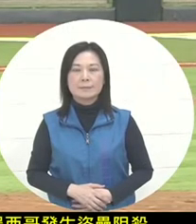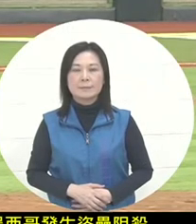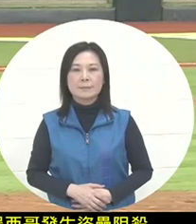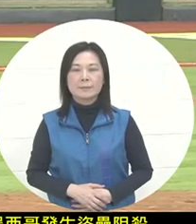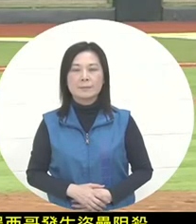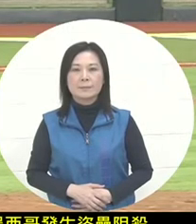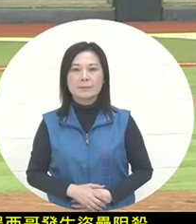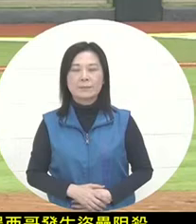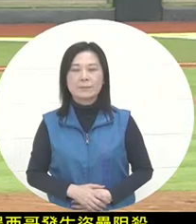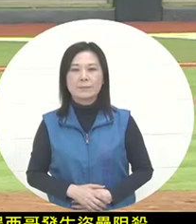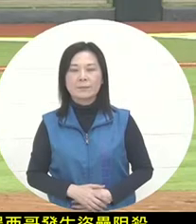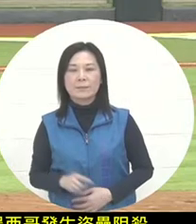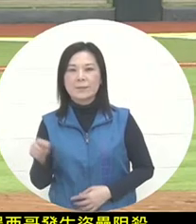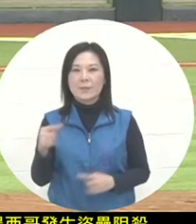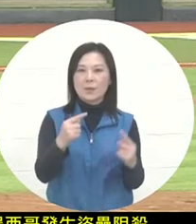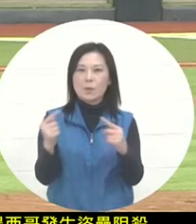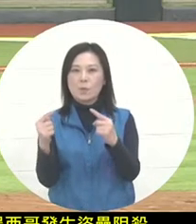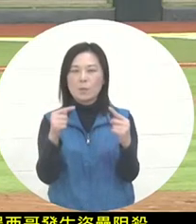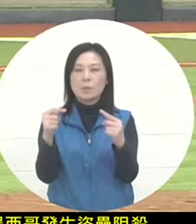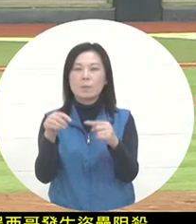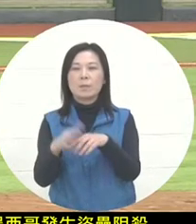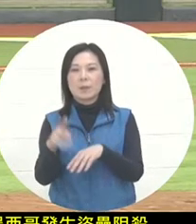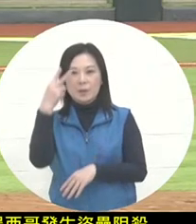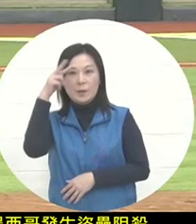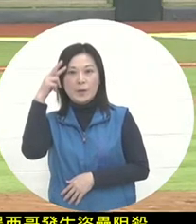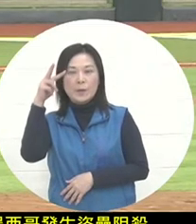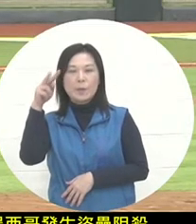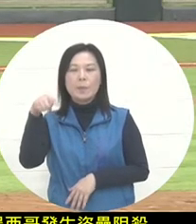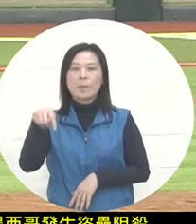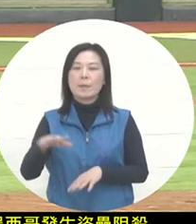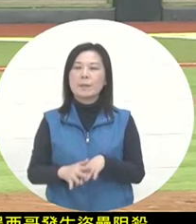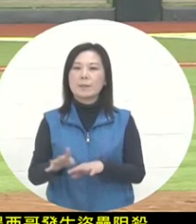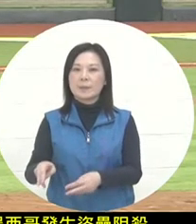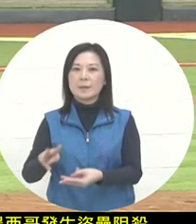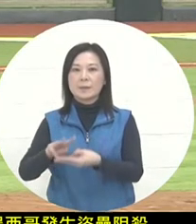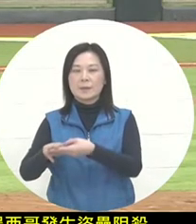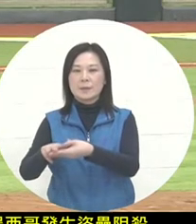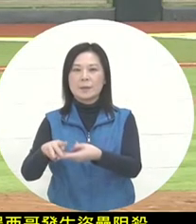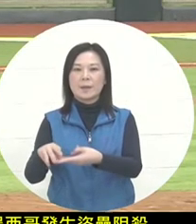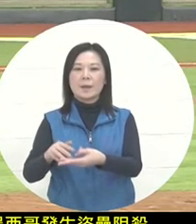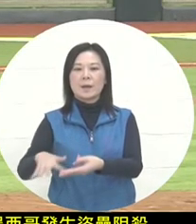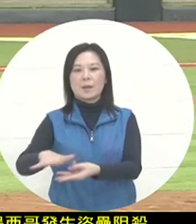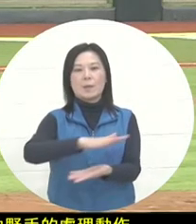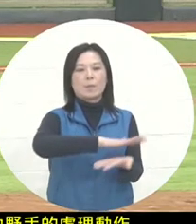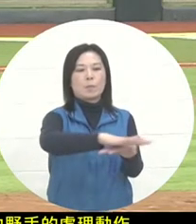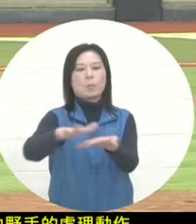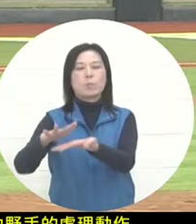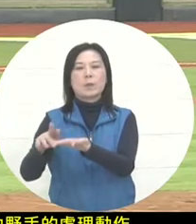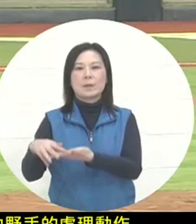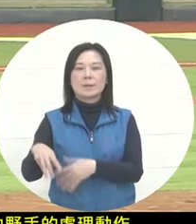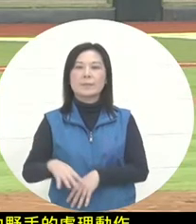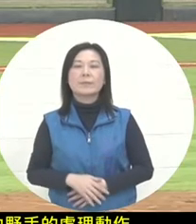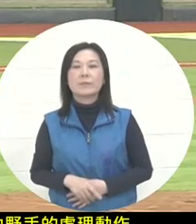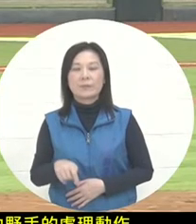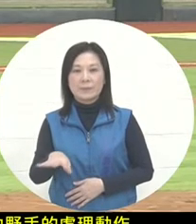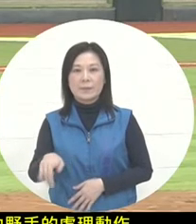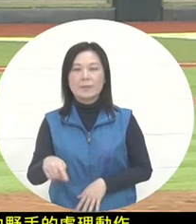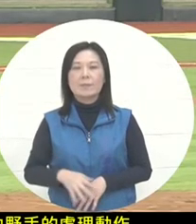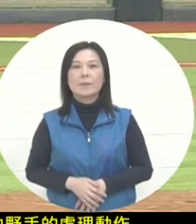So this is a back-and-forth Mexican offensive. Now there is no one on the gift bag. However, at this time, Cassia faced the shooting